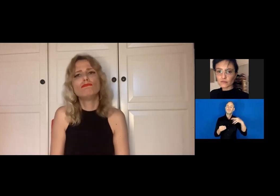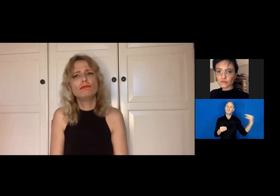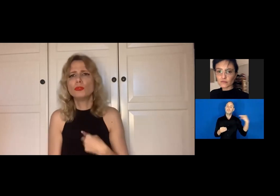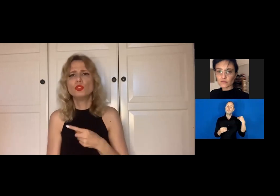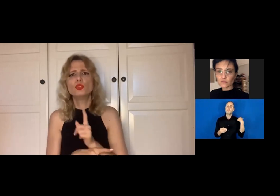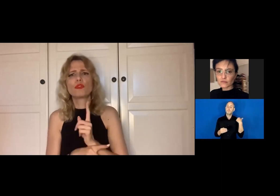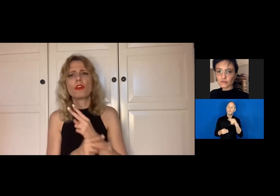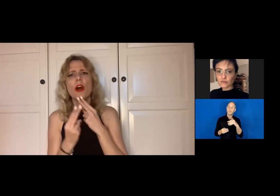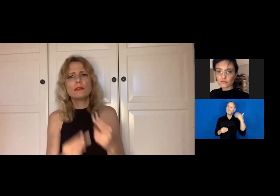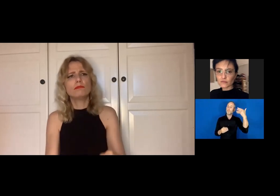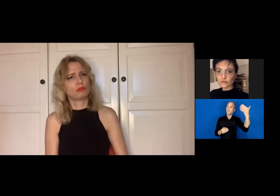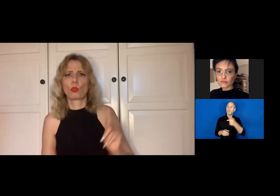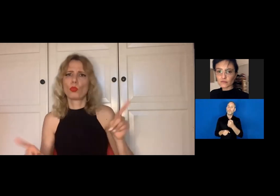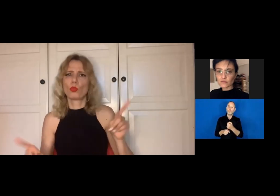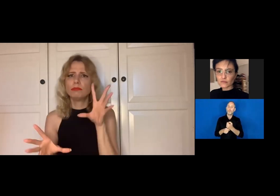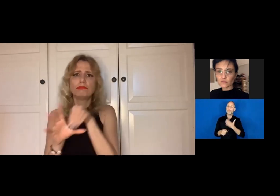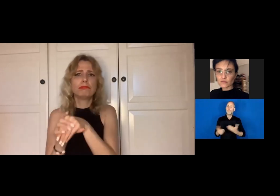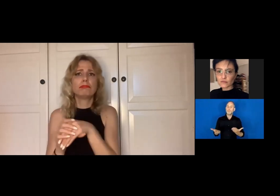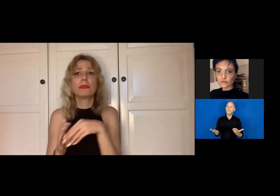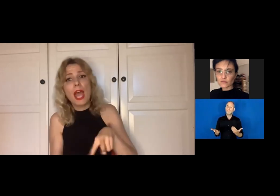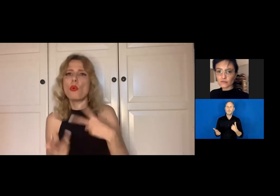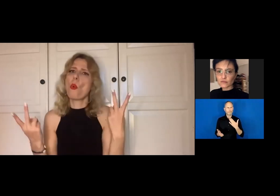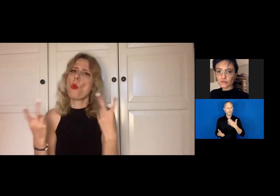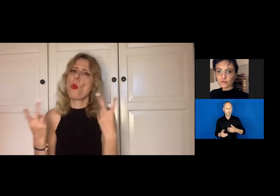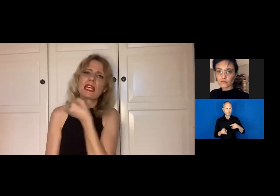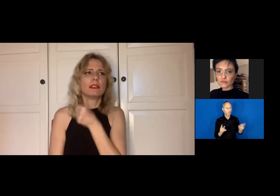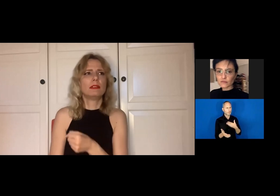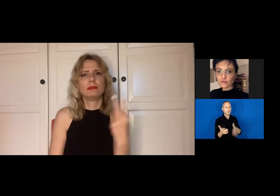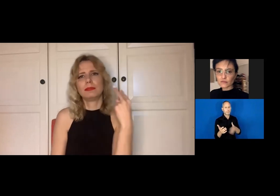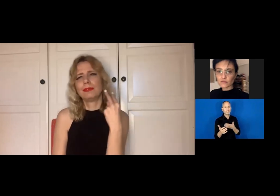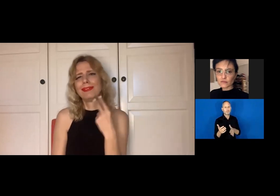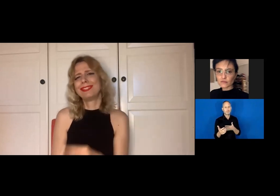My answer would be, of course, a musician and a dancer.